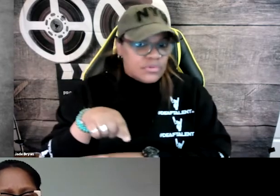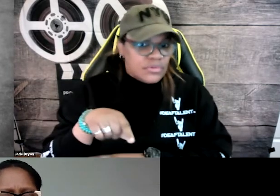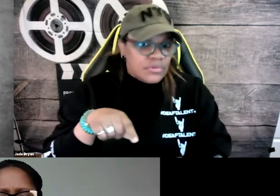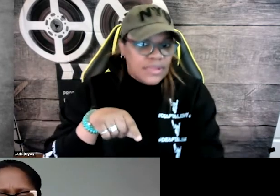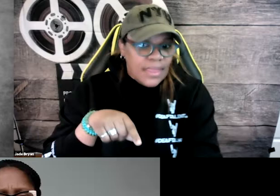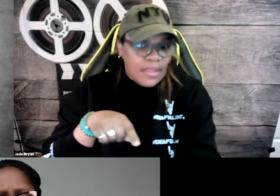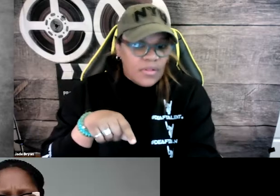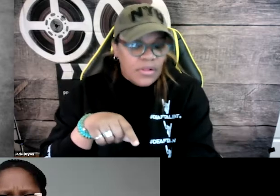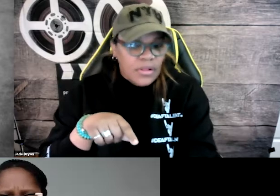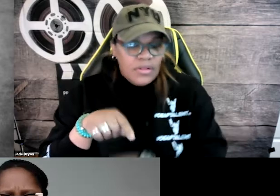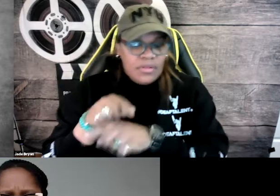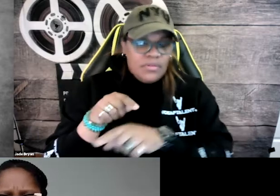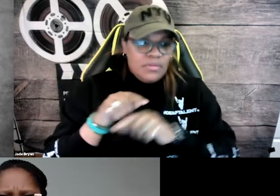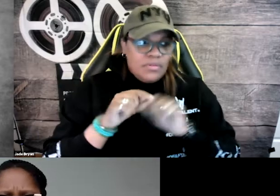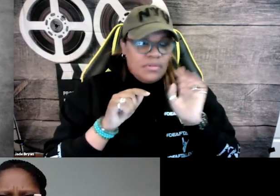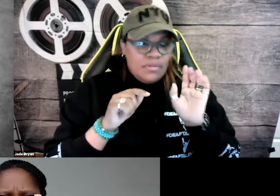I was just going to talk about another experience, but